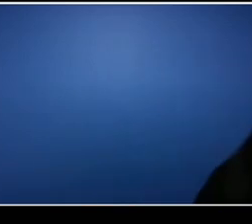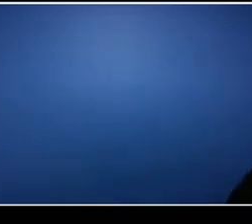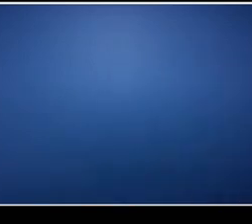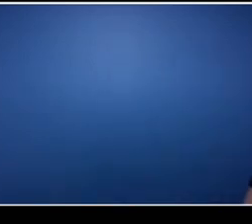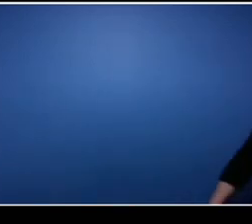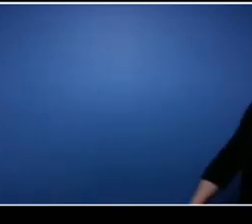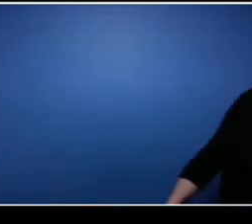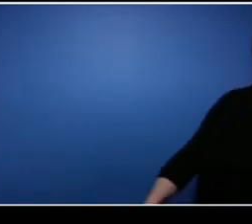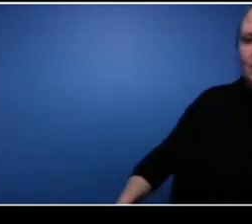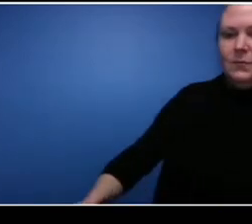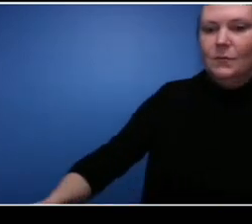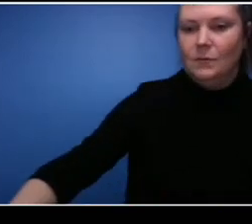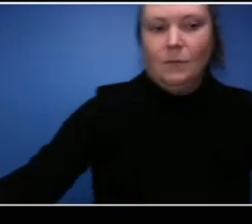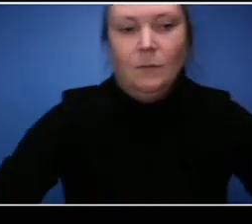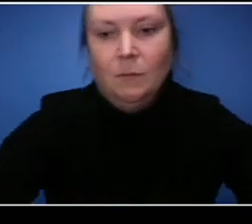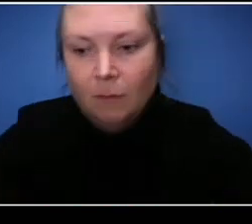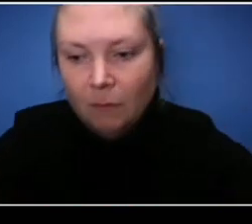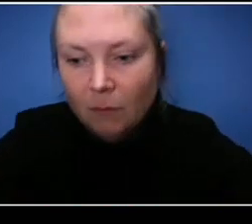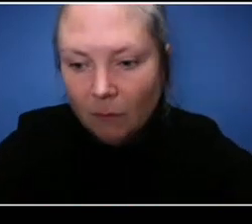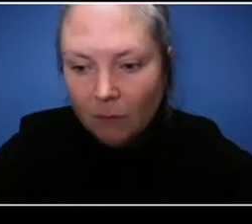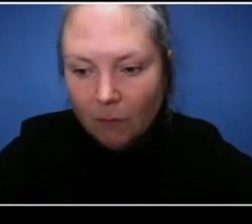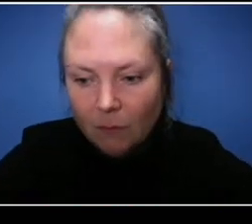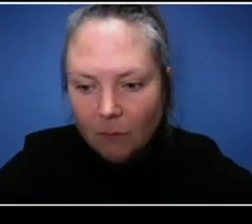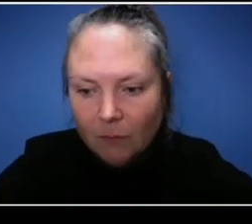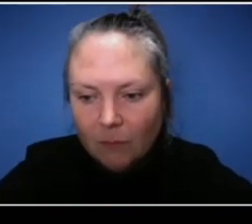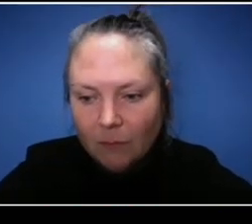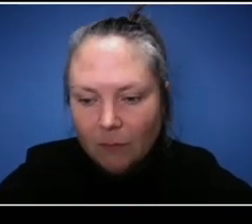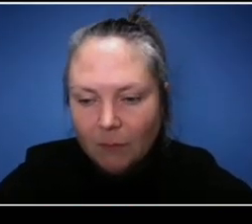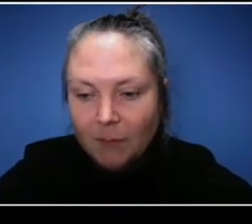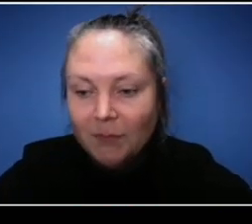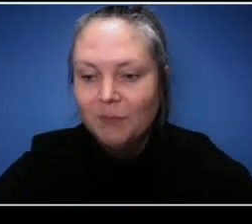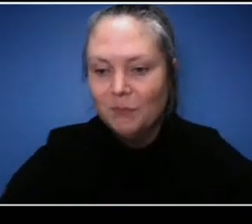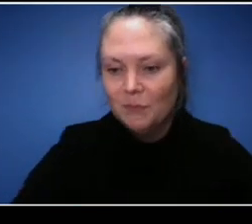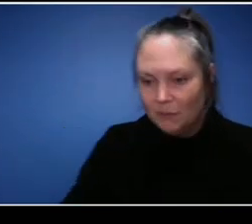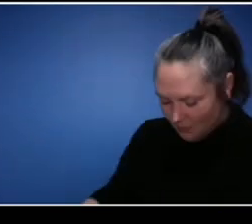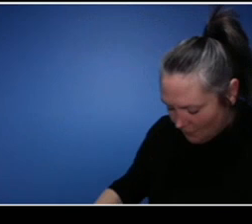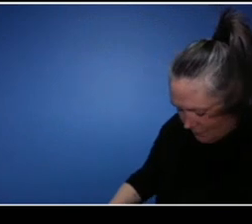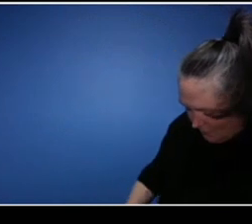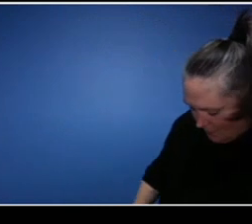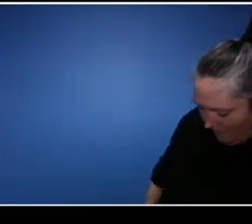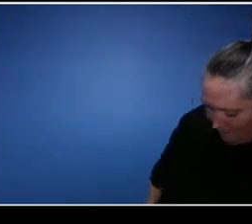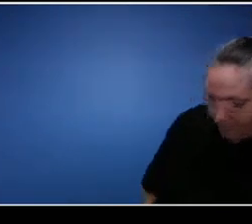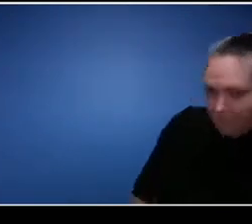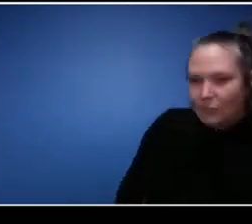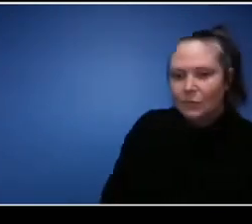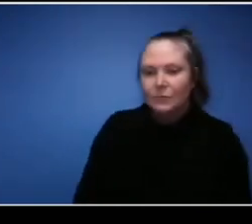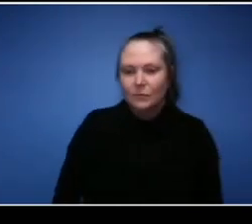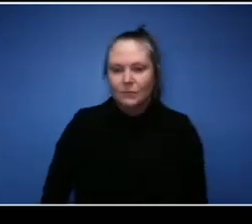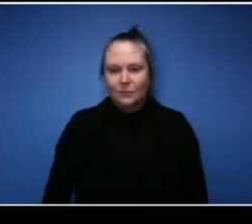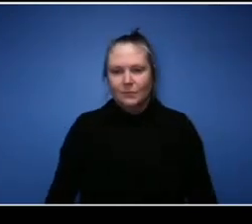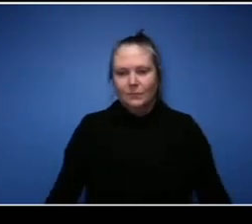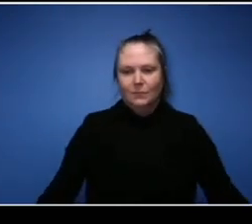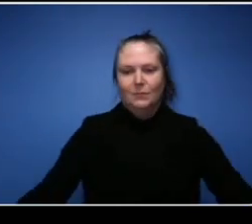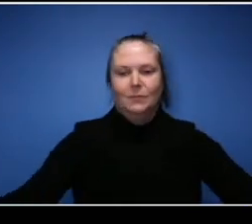and I'll take turns. The first question that I have will go to Sabrina. What has influenced